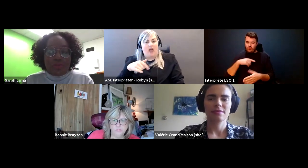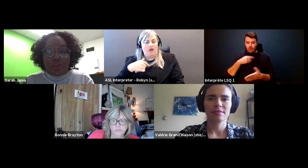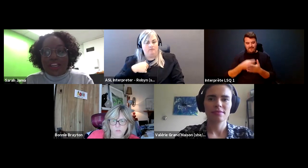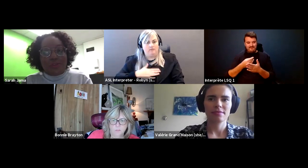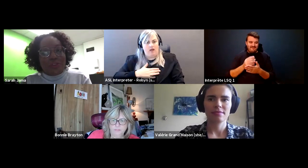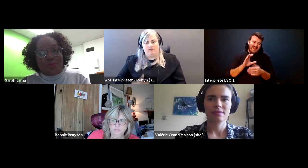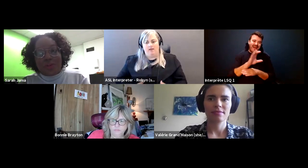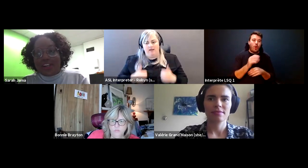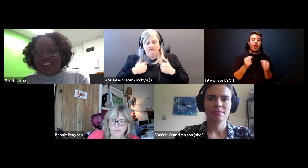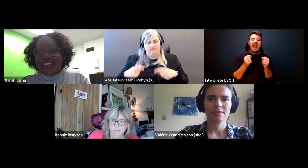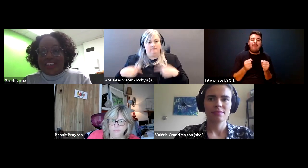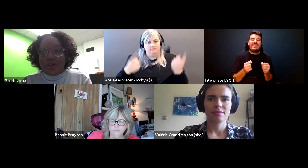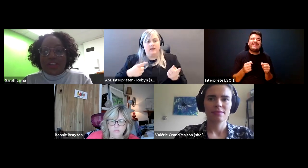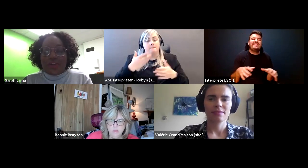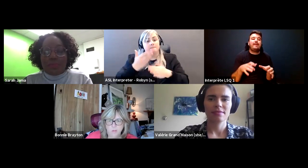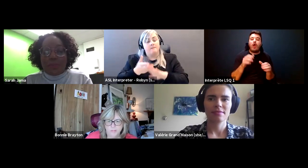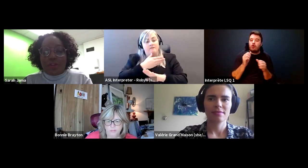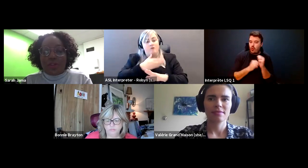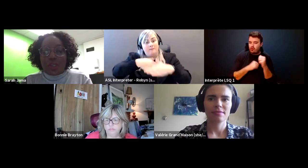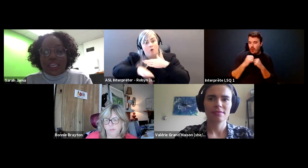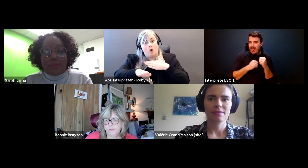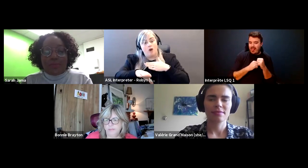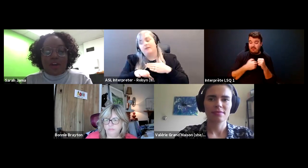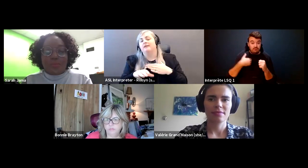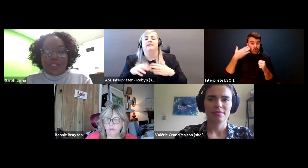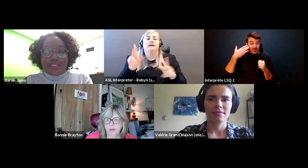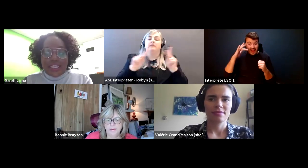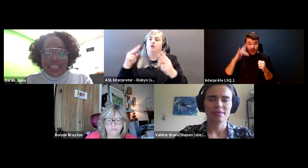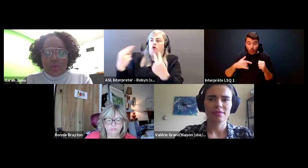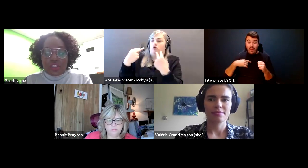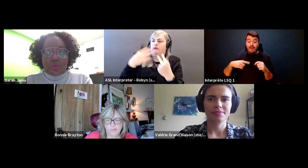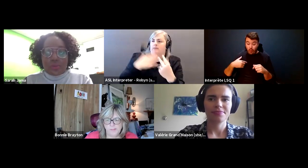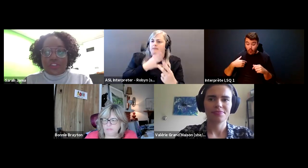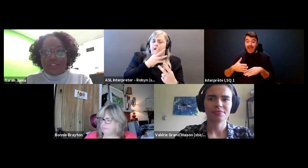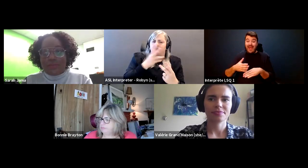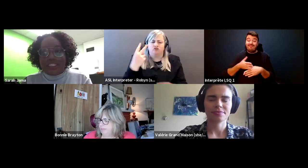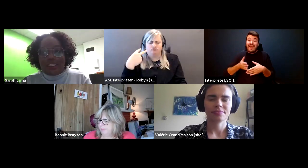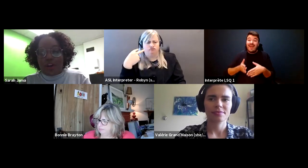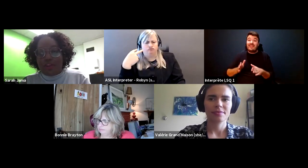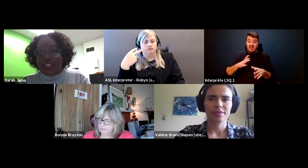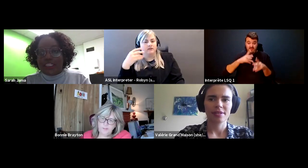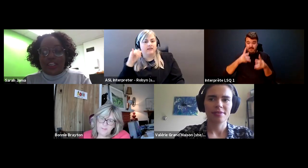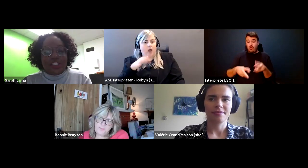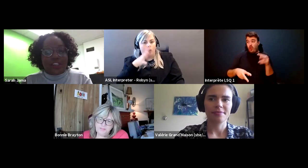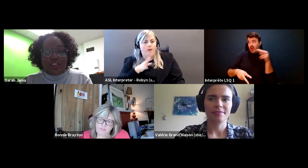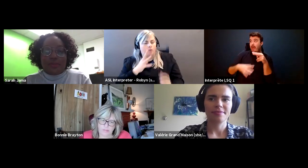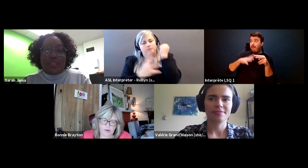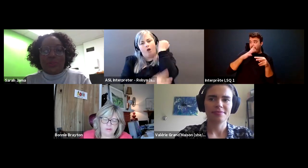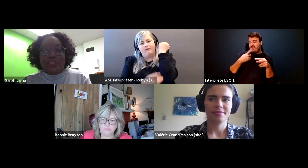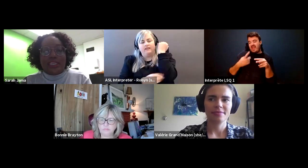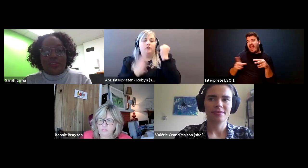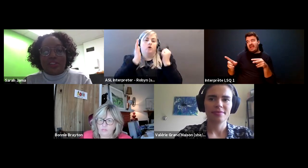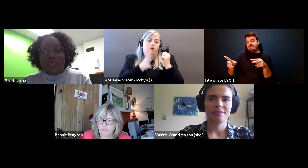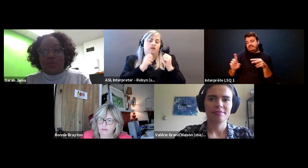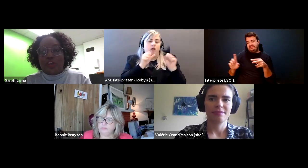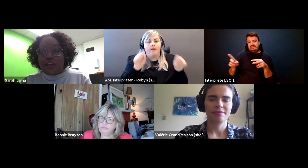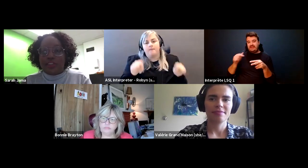Sarah Jama: Before I even was born, you know you have people looking at my mom saying oh this woman is going to be in deep poverty she's not going to be able to handle a disabled child.